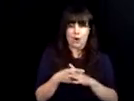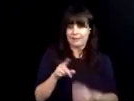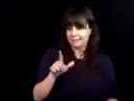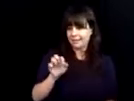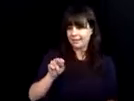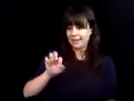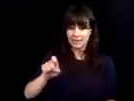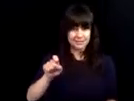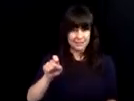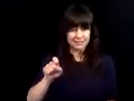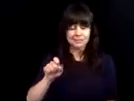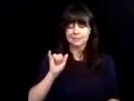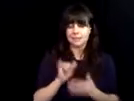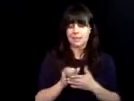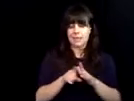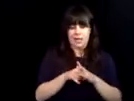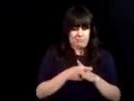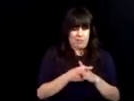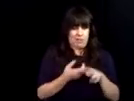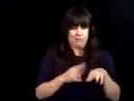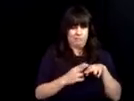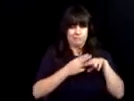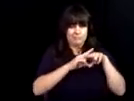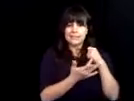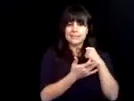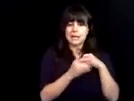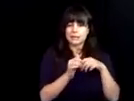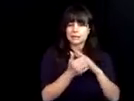camp as a student and later became a teaching assistant. I also